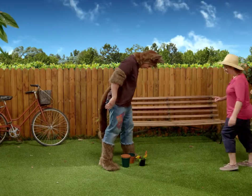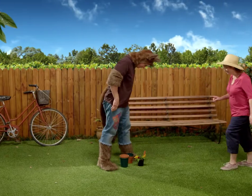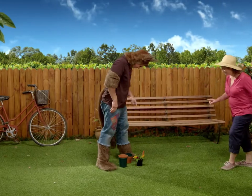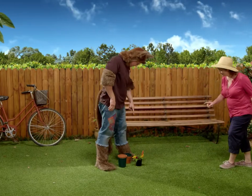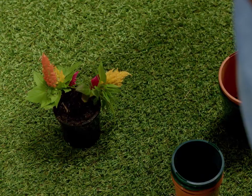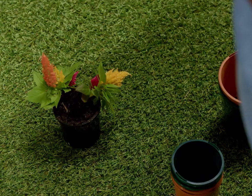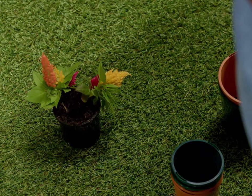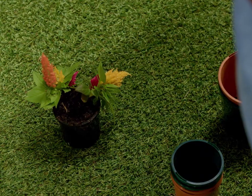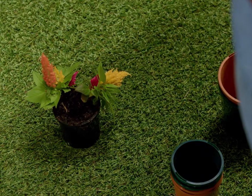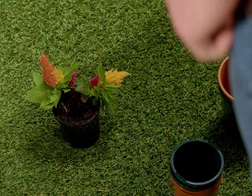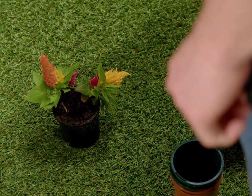Sally, look.